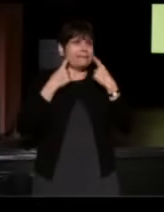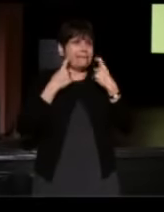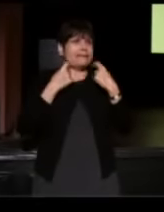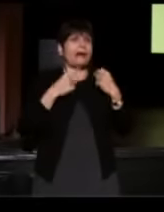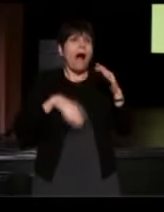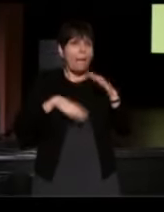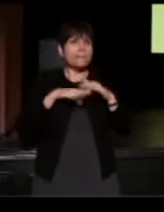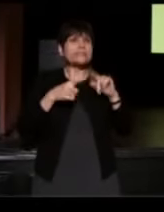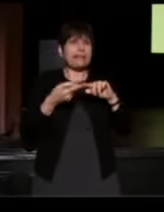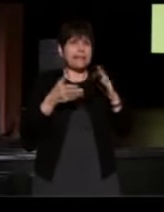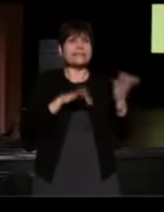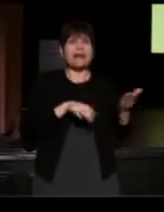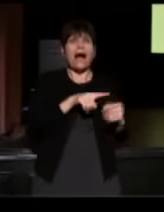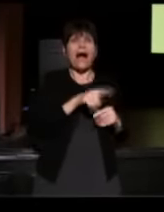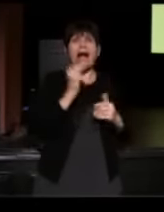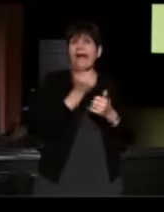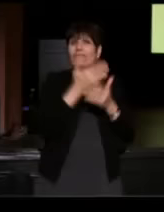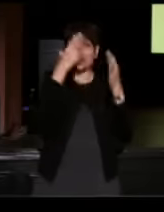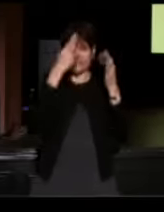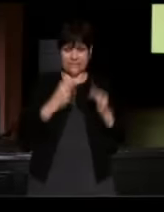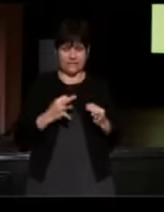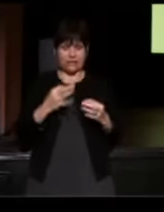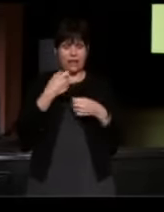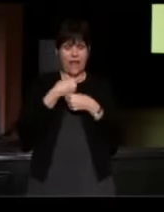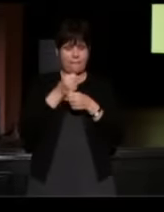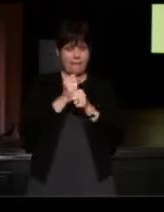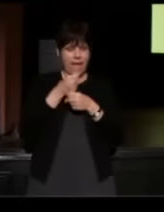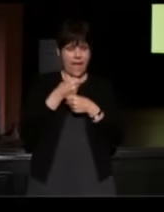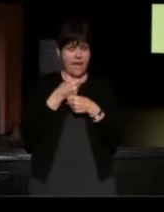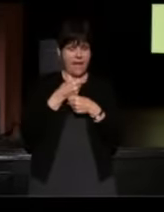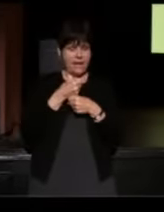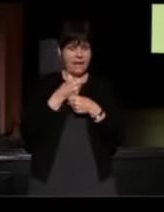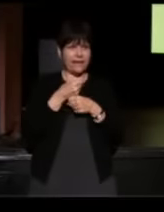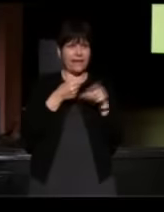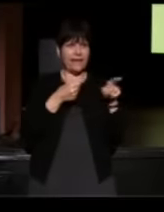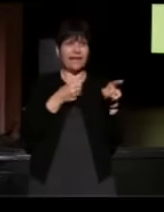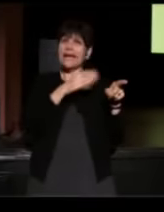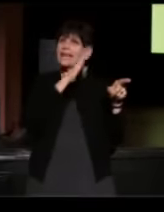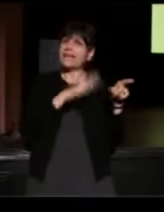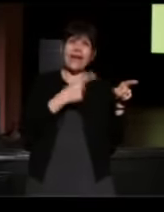every decision I made I'd always call him, and he would never tell me what to do,